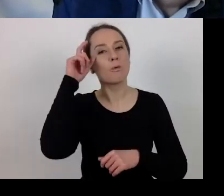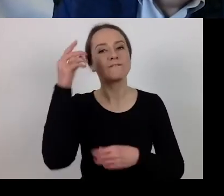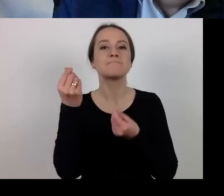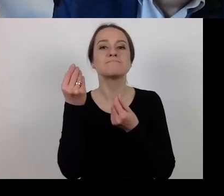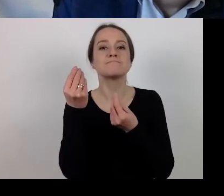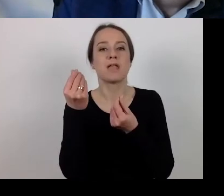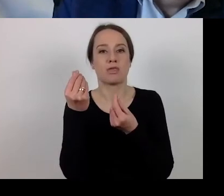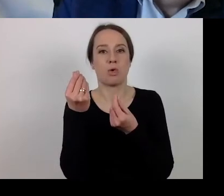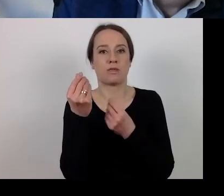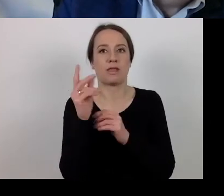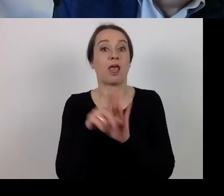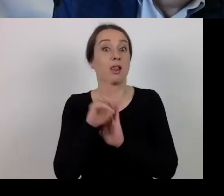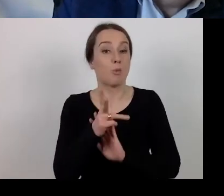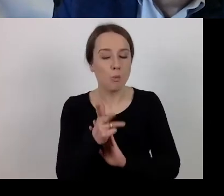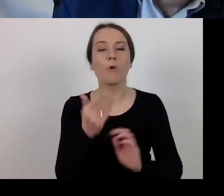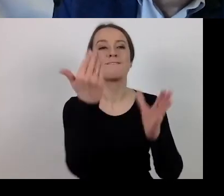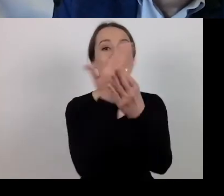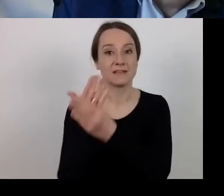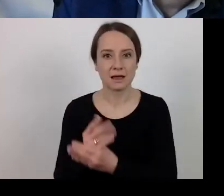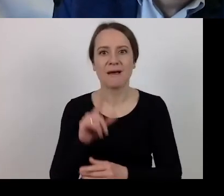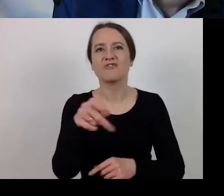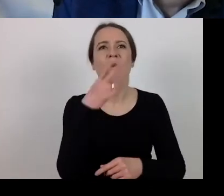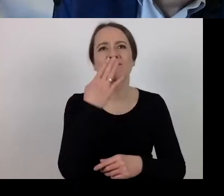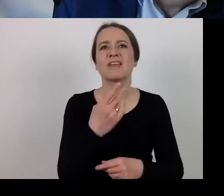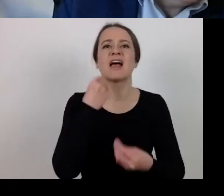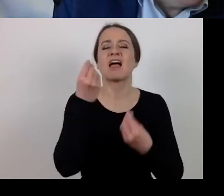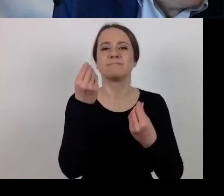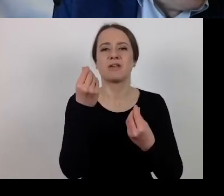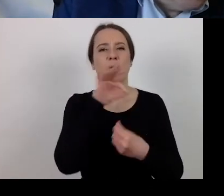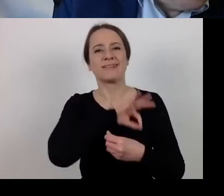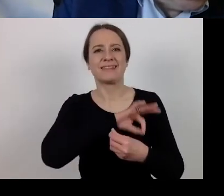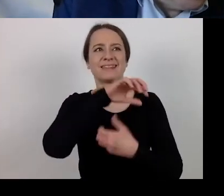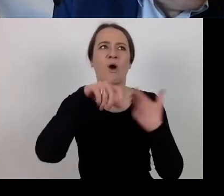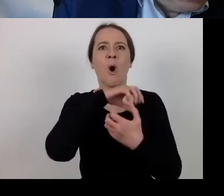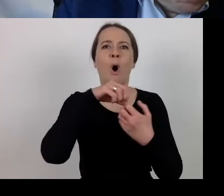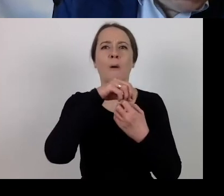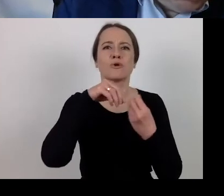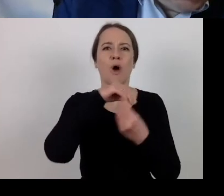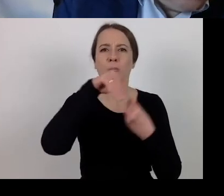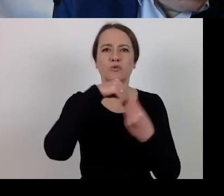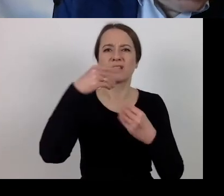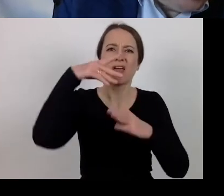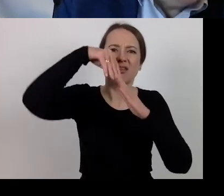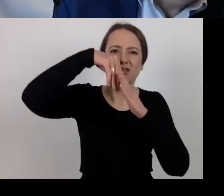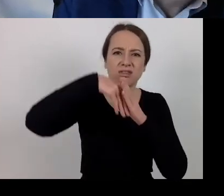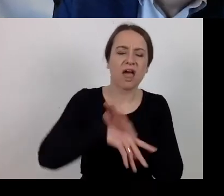which registered the biggest drops in turnover and those operating on the market for the longest time.